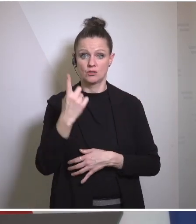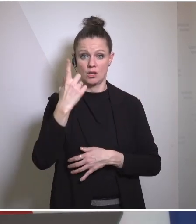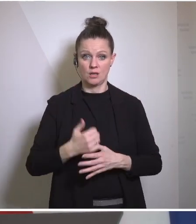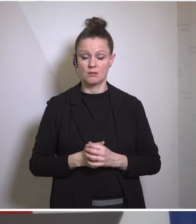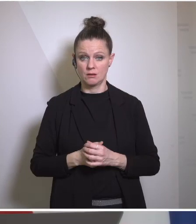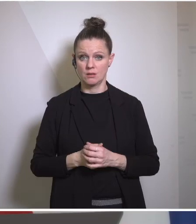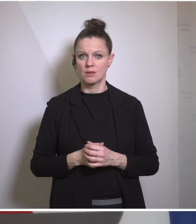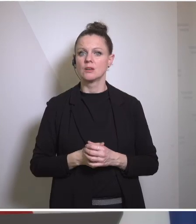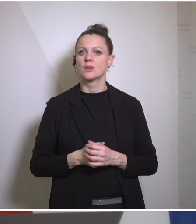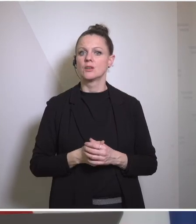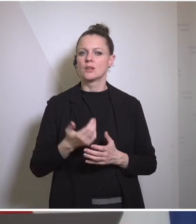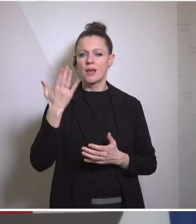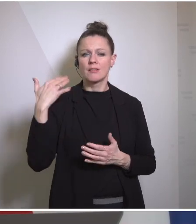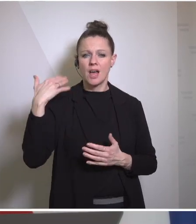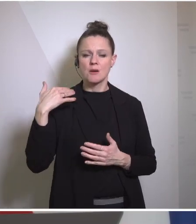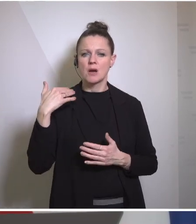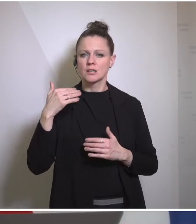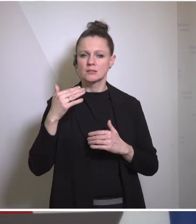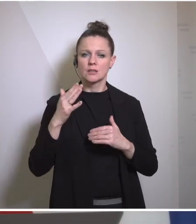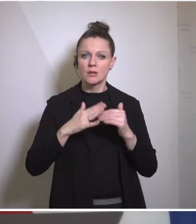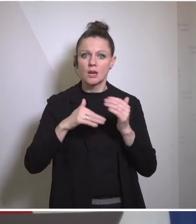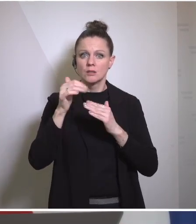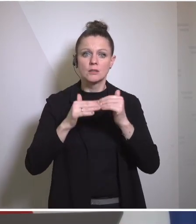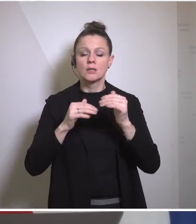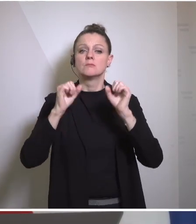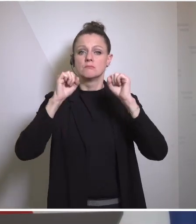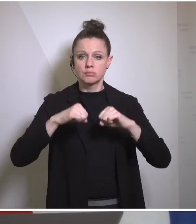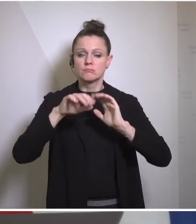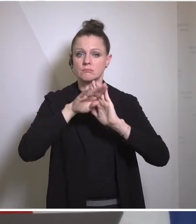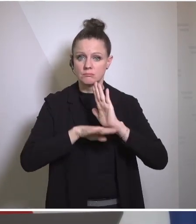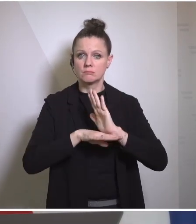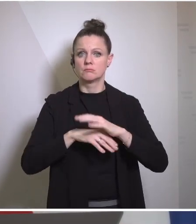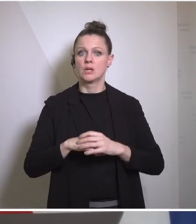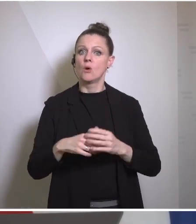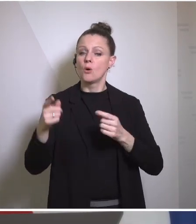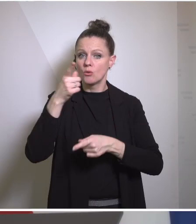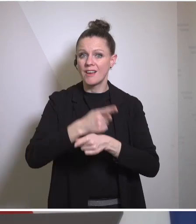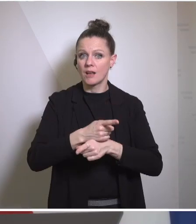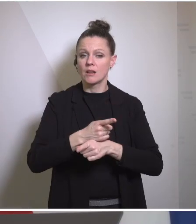Constitutional law on Everlasting you would call it Everlasting neutrality it was a very